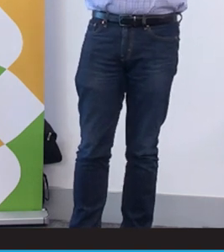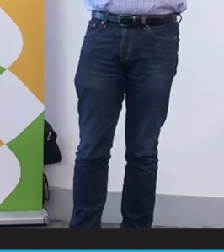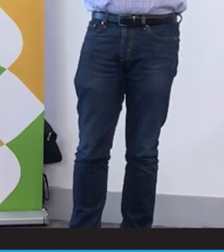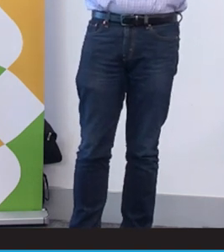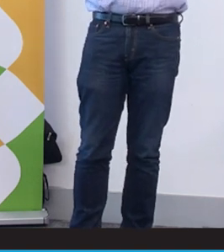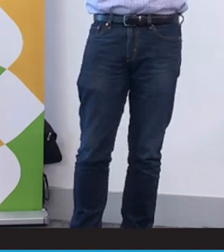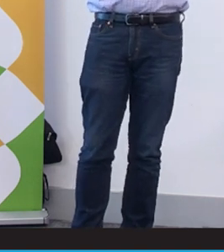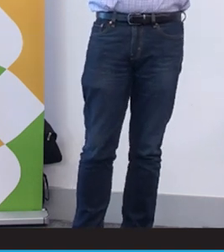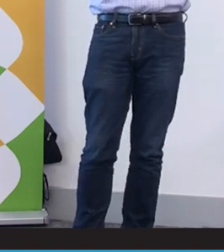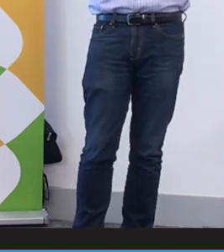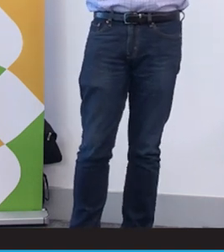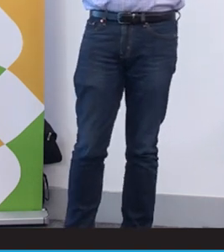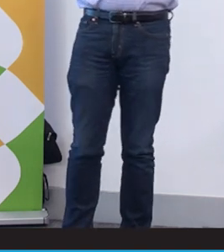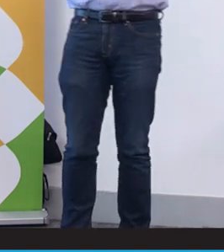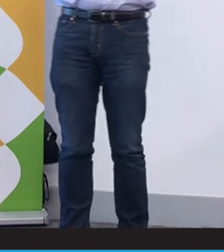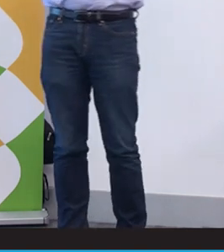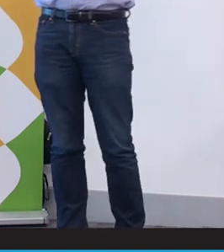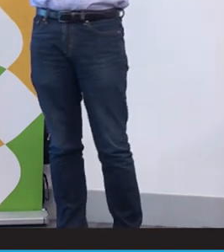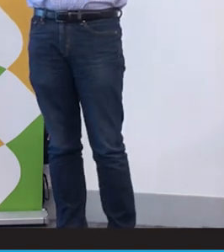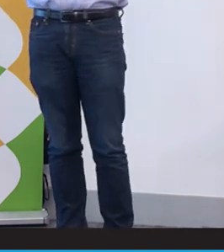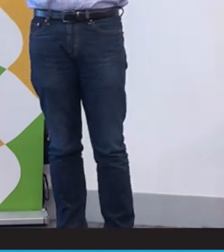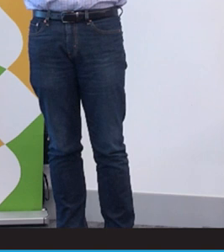at the moment, which is really great and important to Acknowledge disability. For